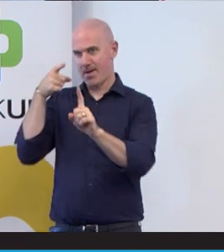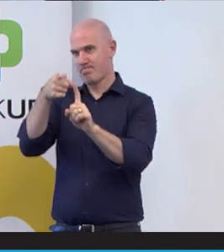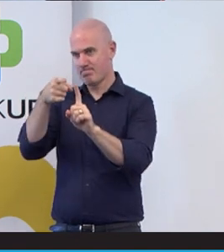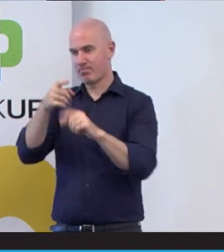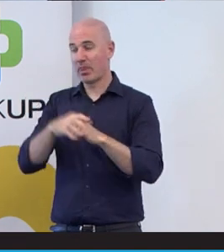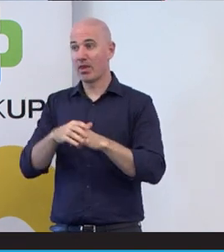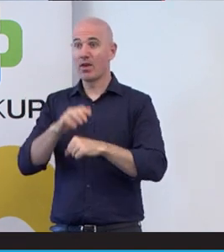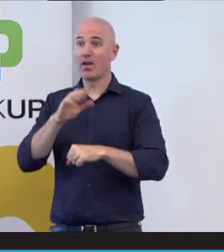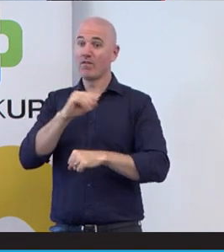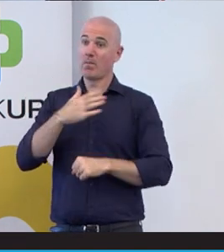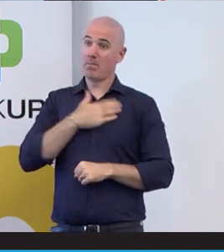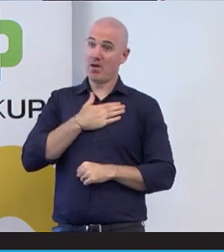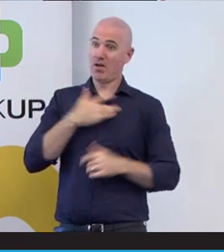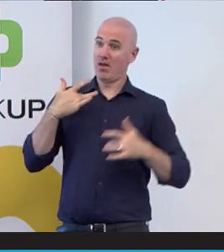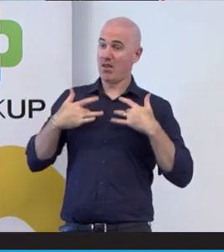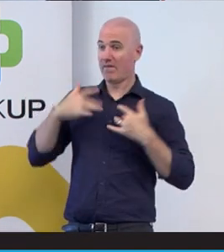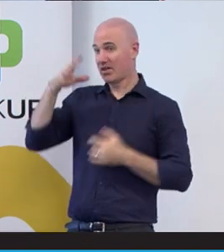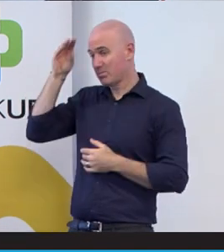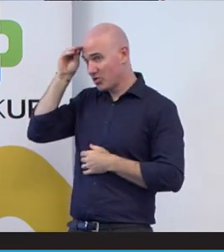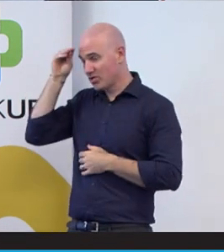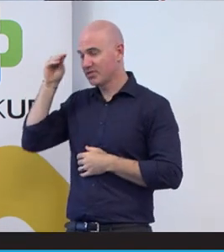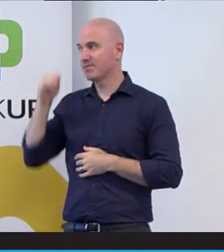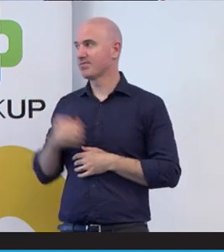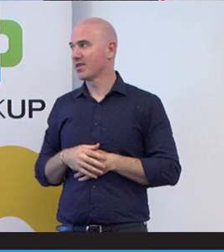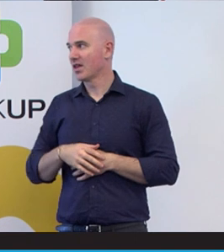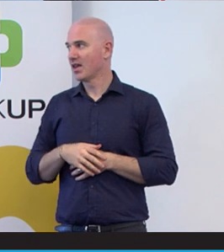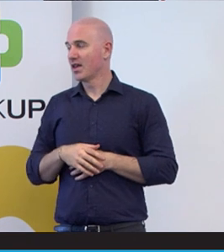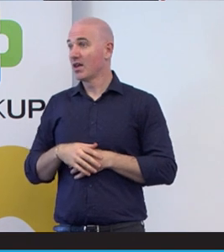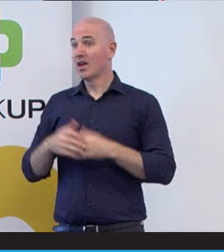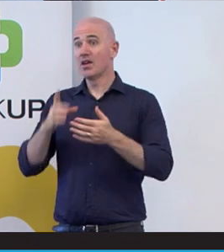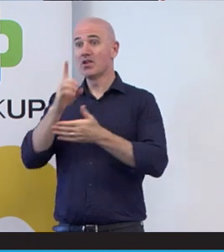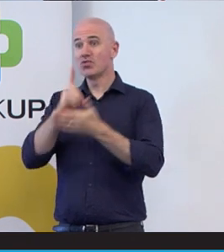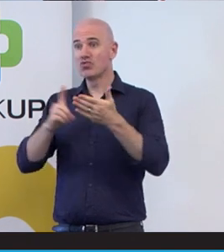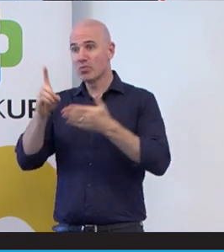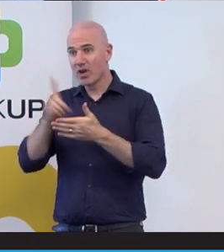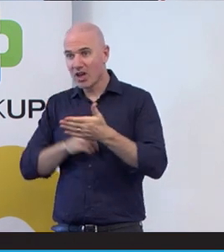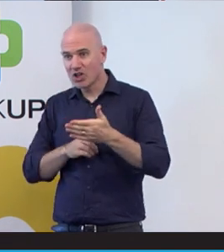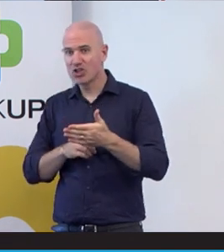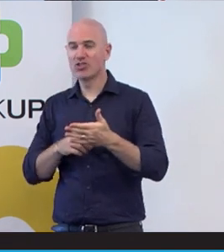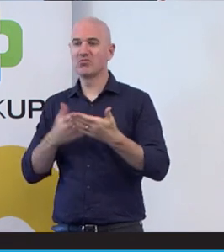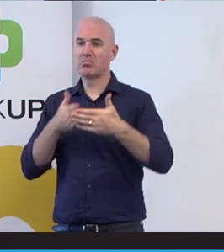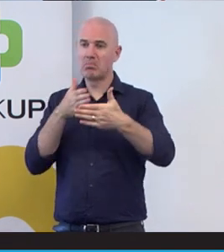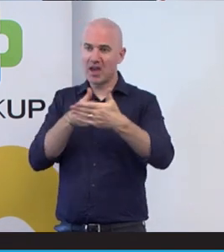life experience that I have had discrimination and barriers and rejection. It's now time for